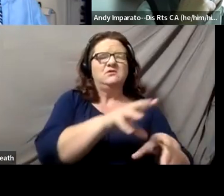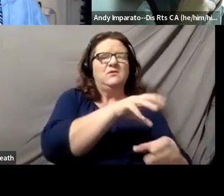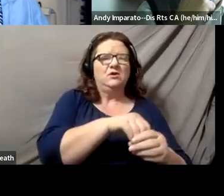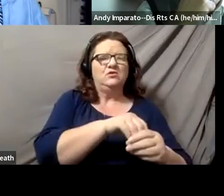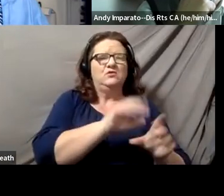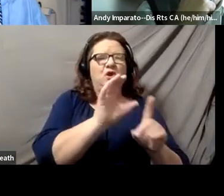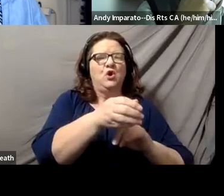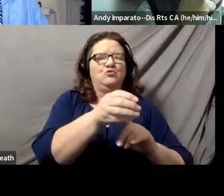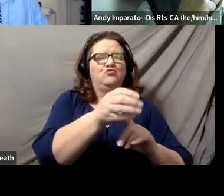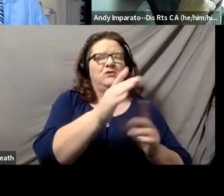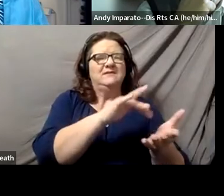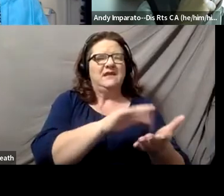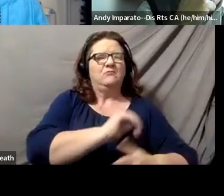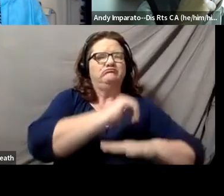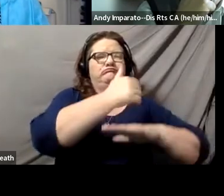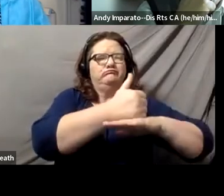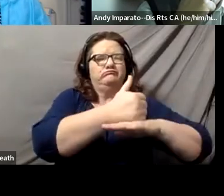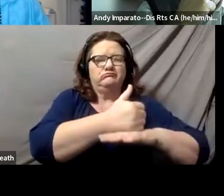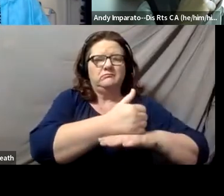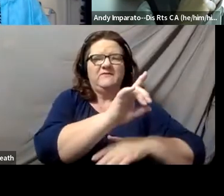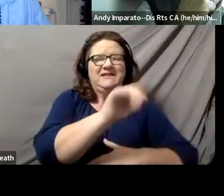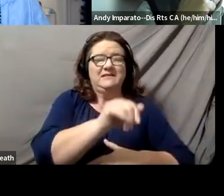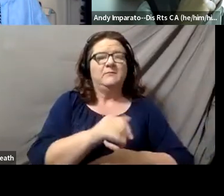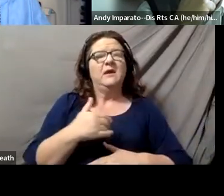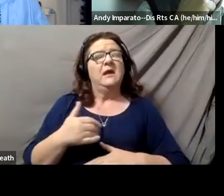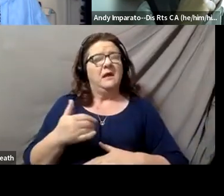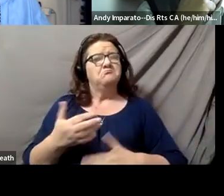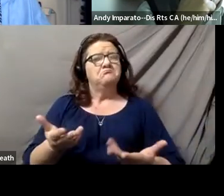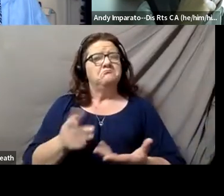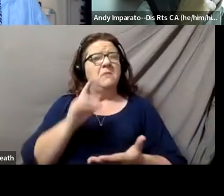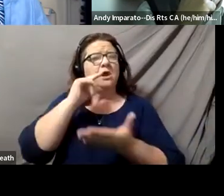and I know that's something that the students and alumni, I think, feel is also very important.